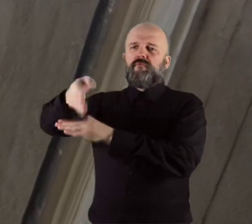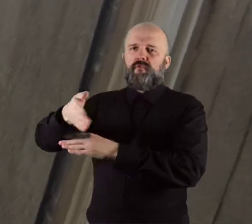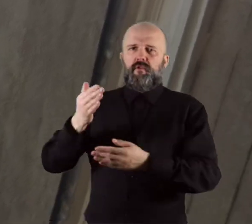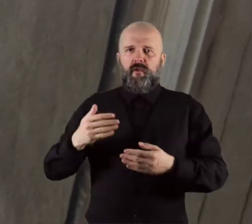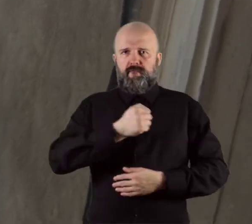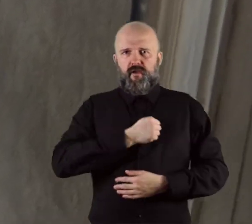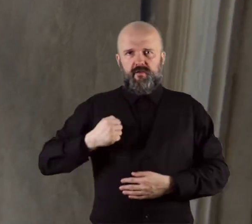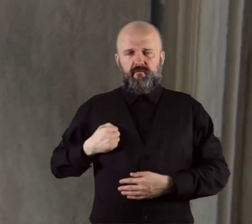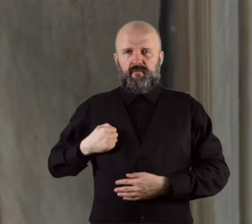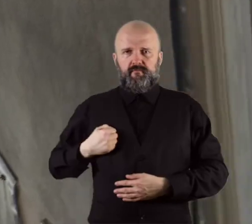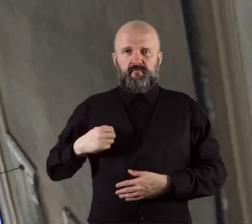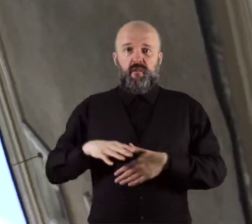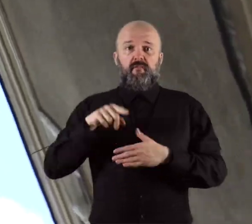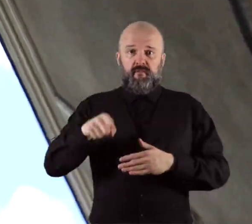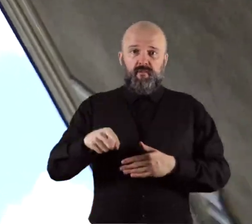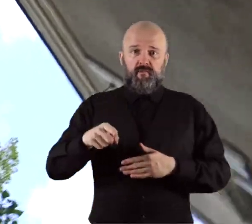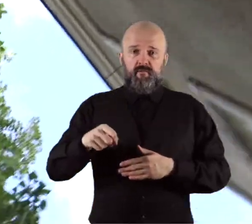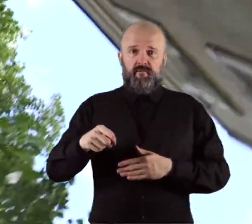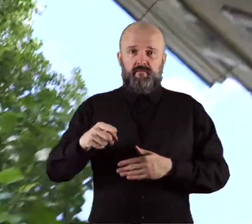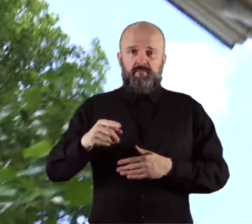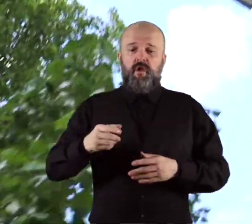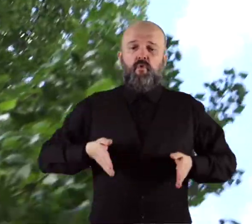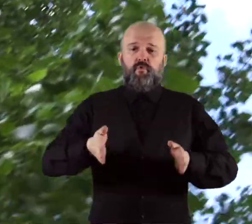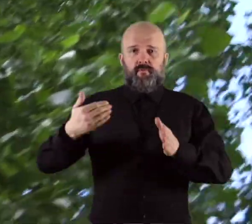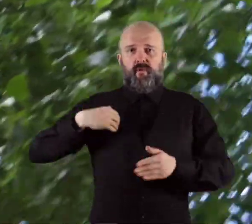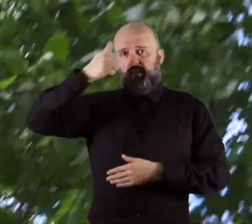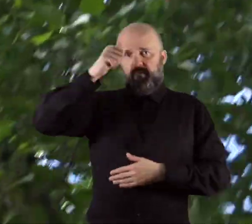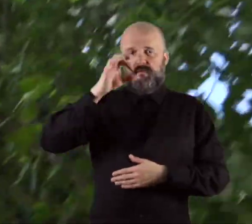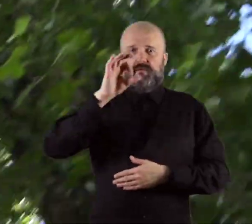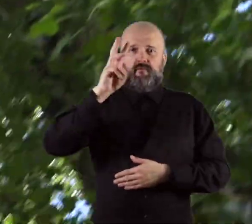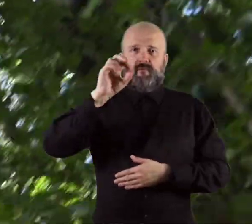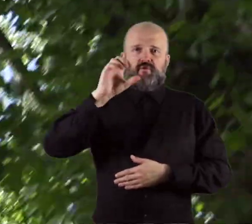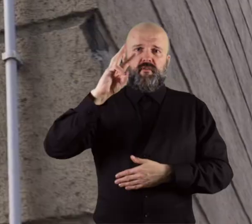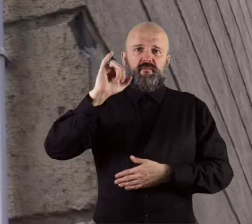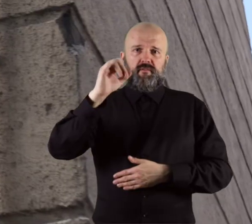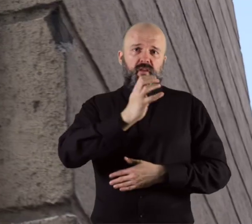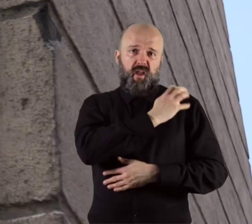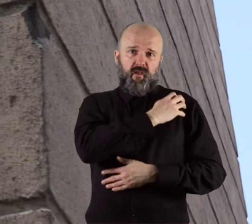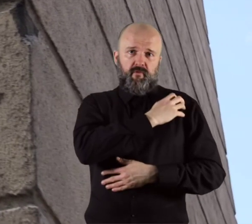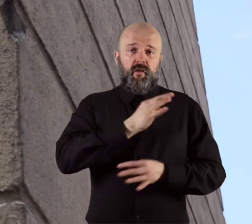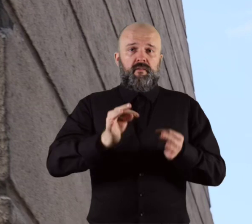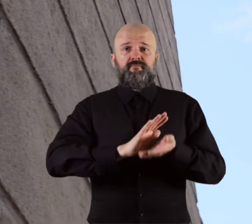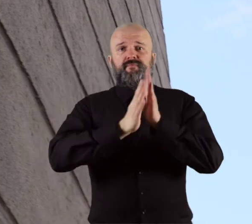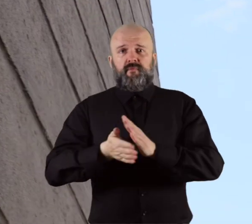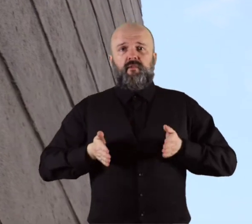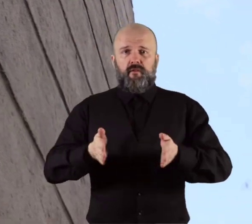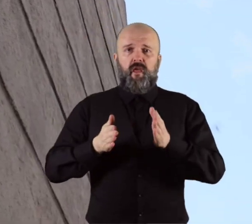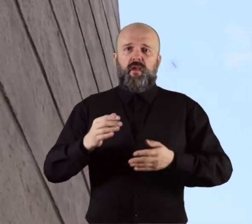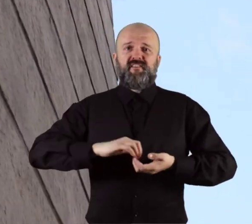At that time, general Karol Świerczewski became the patron of the street. Its modern name is Aleja Solidarności.